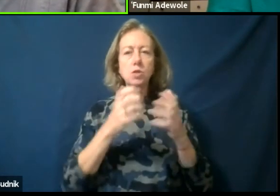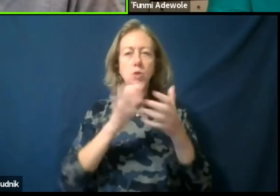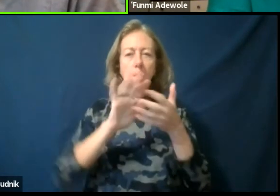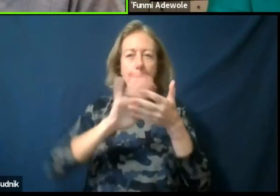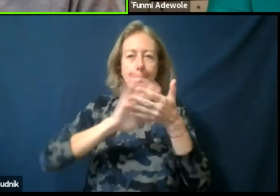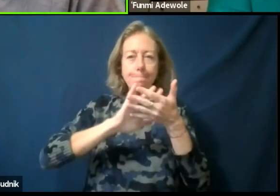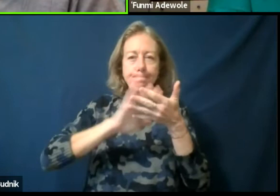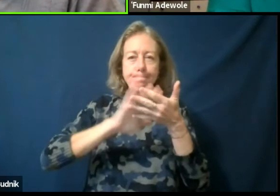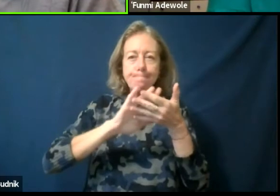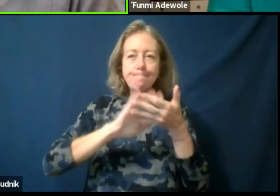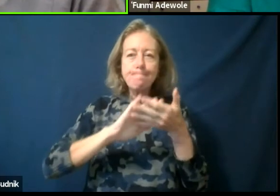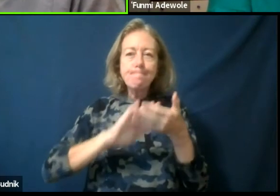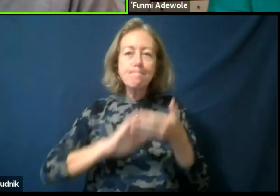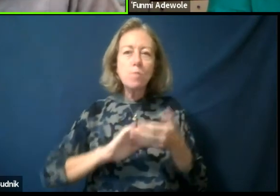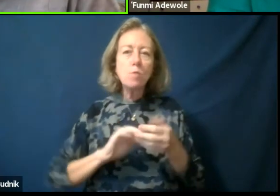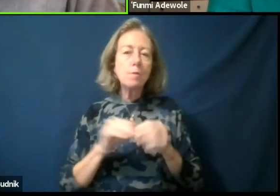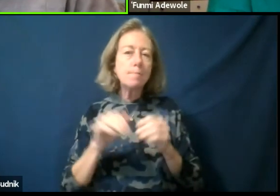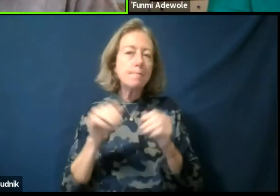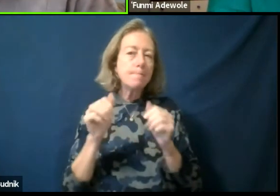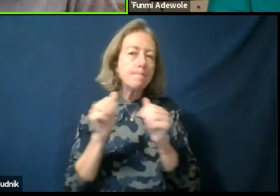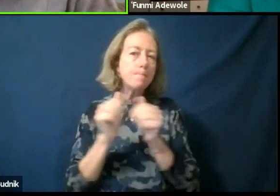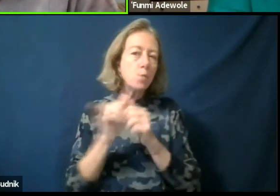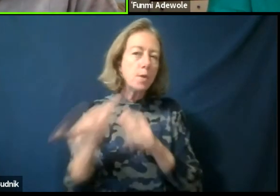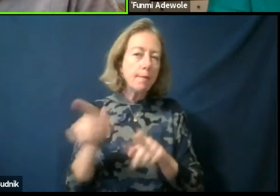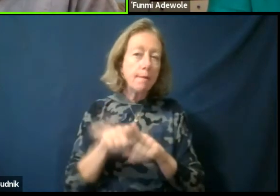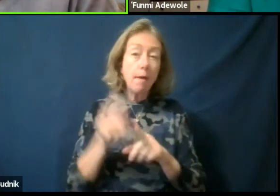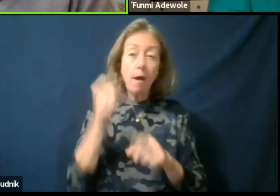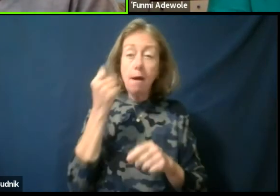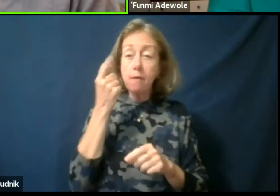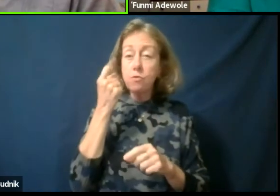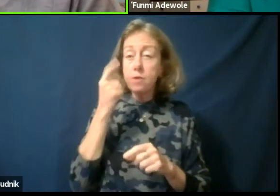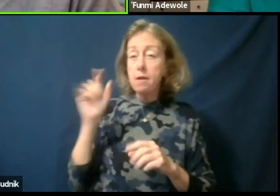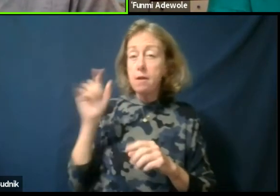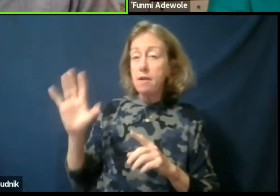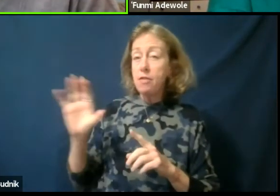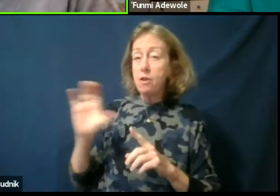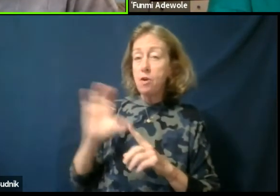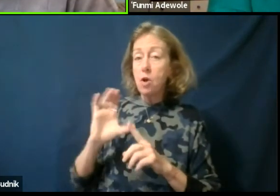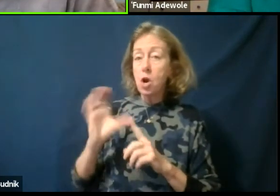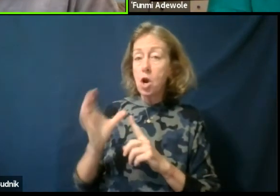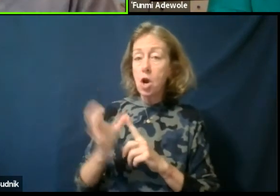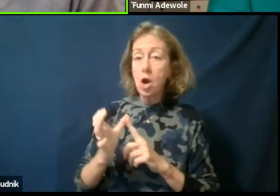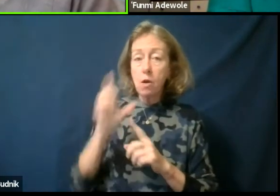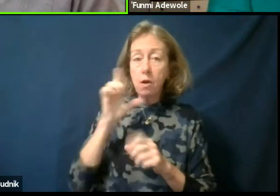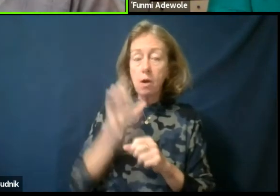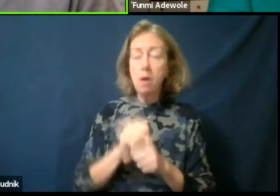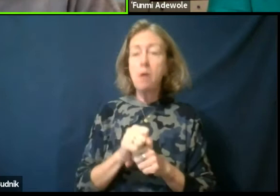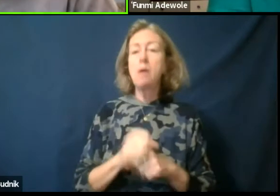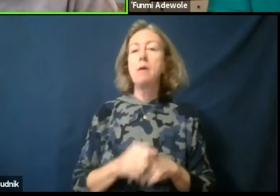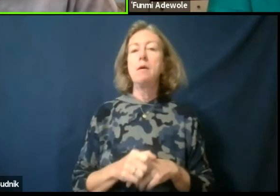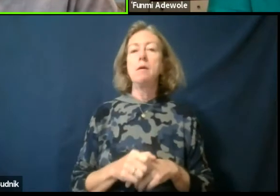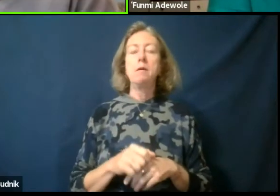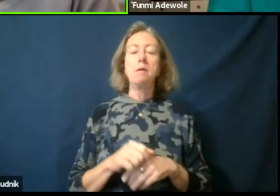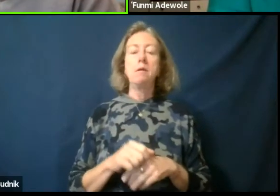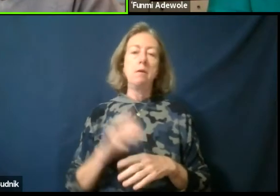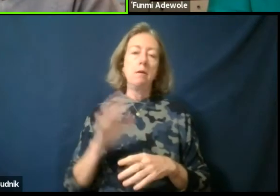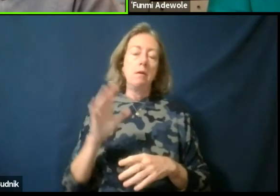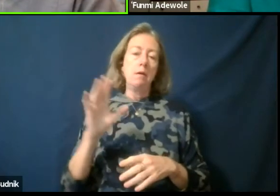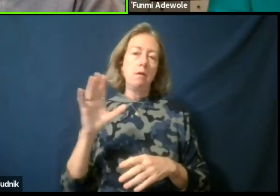from understanding like you mentioned the cultural practices, cosmology, their epistem, and things like that.